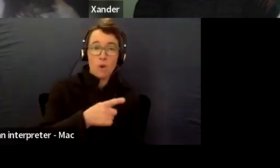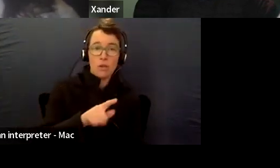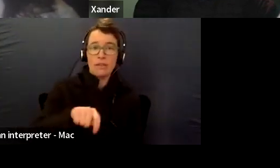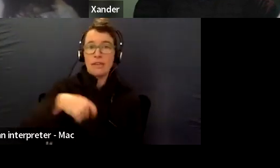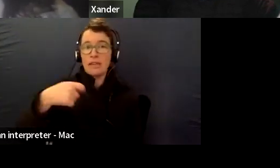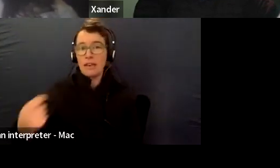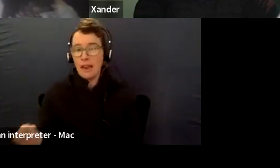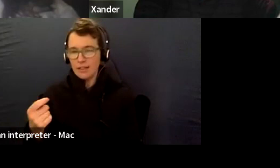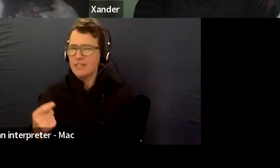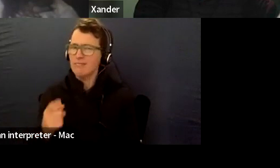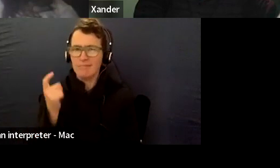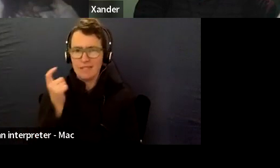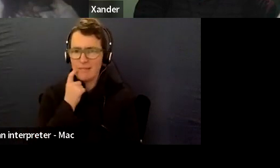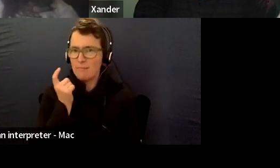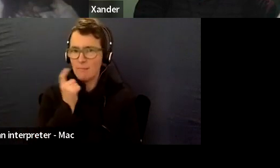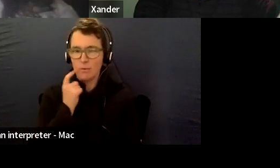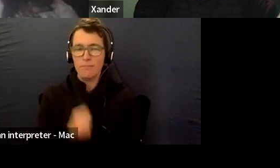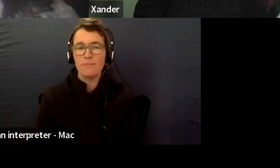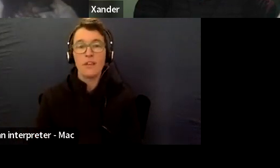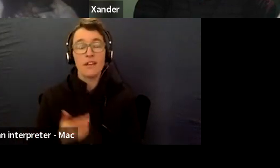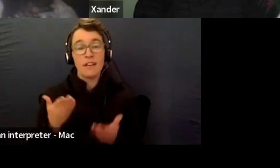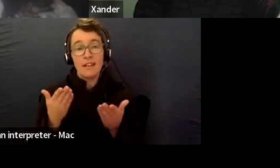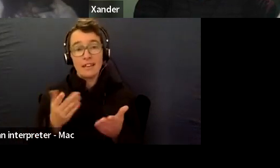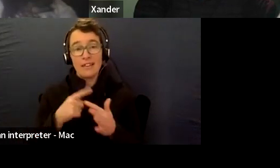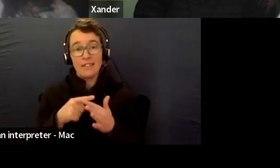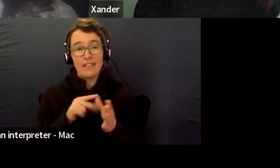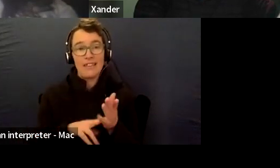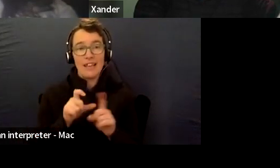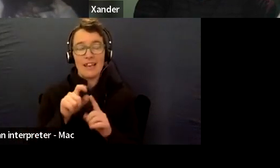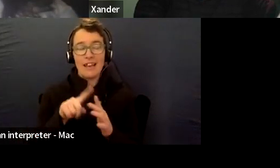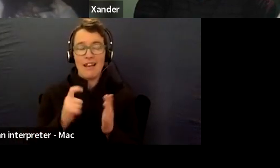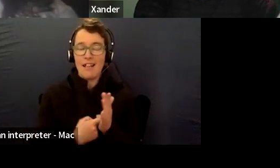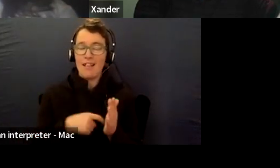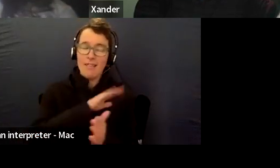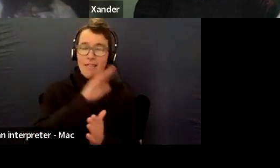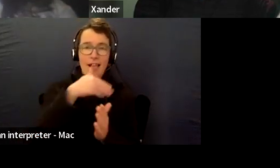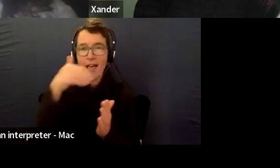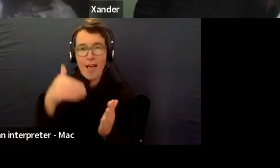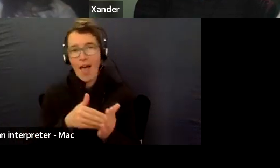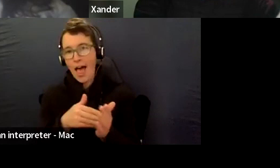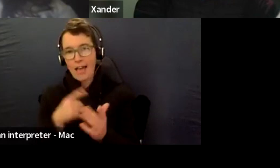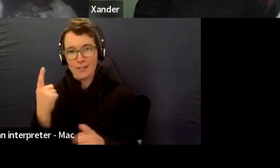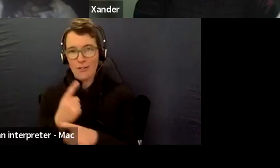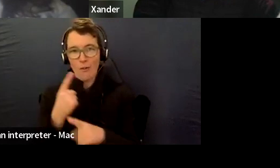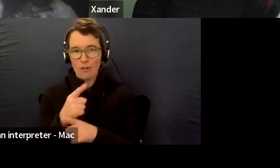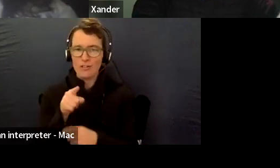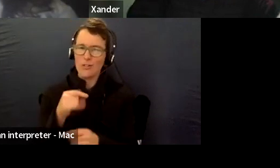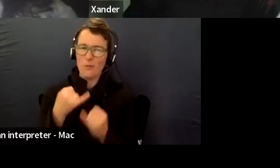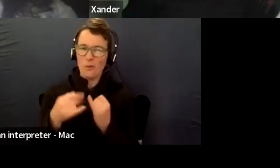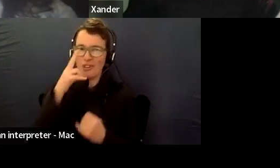I'm present I'm going to give you the last word is that as the youngest person in the room.